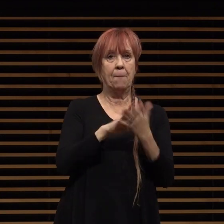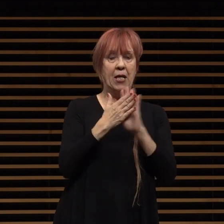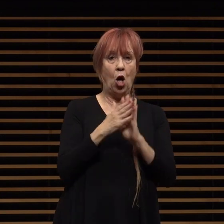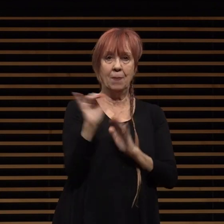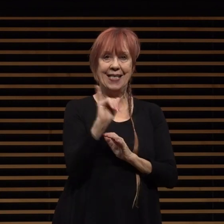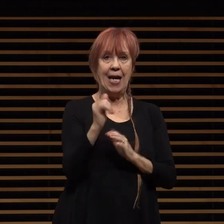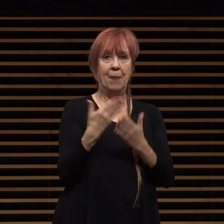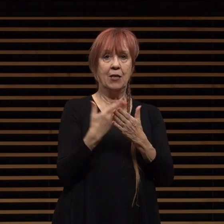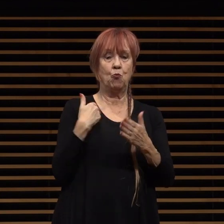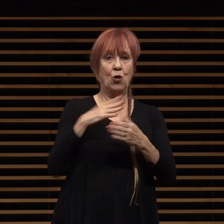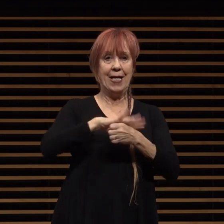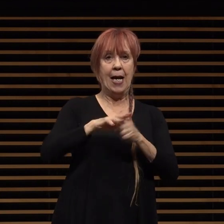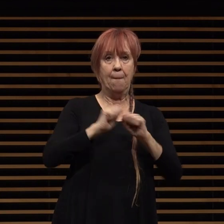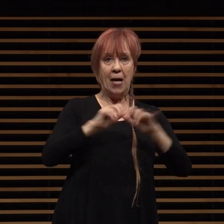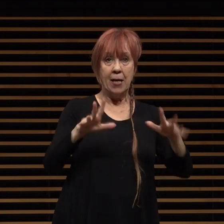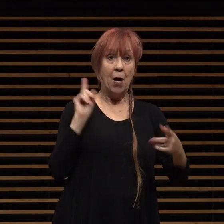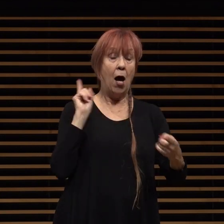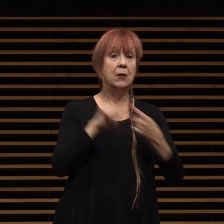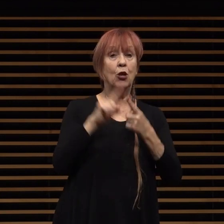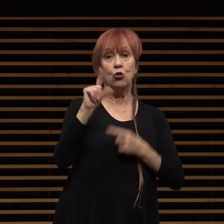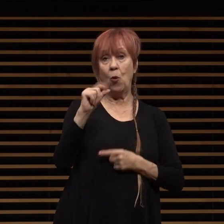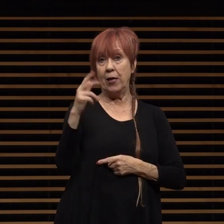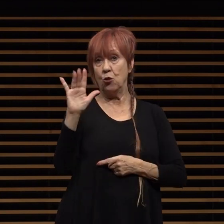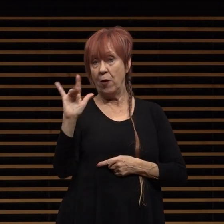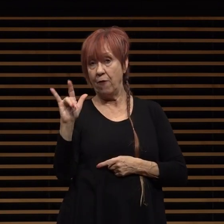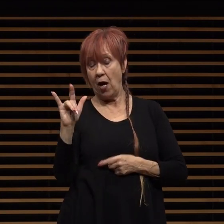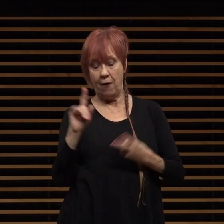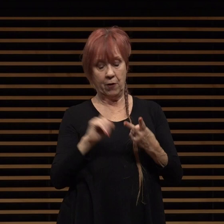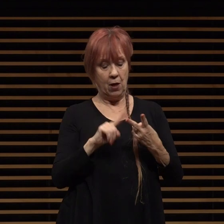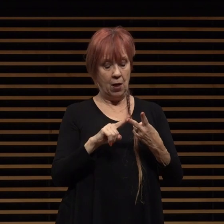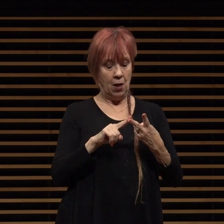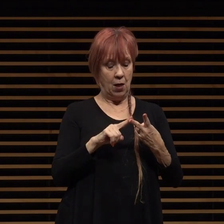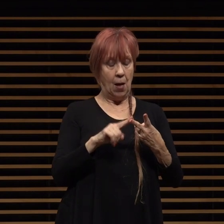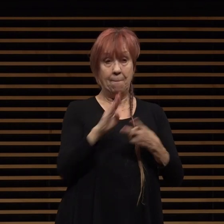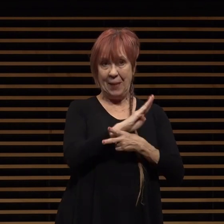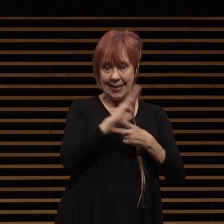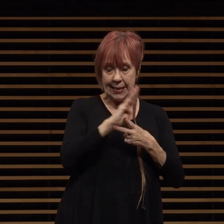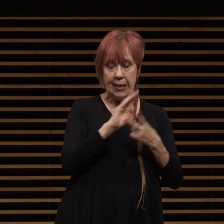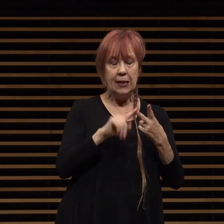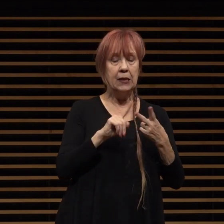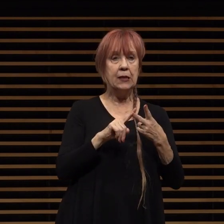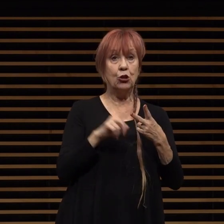2025. business travel